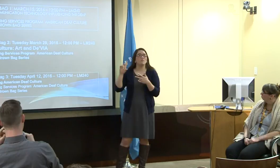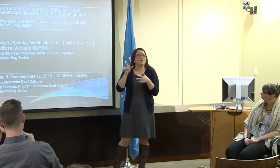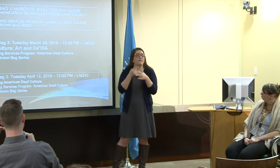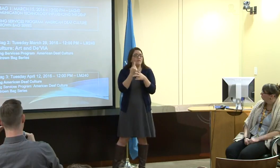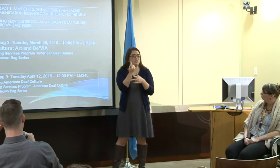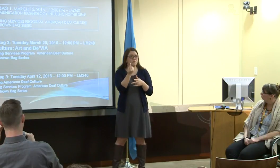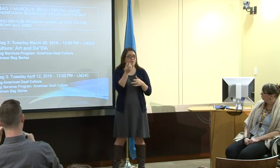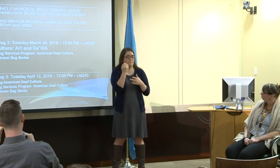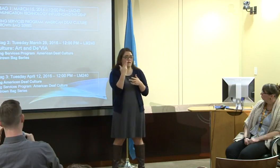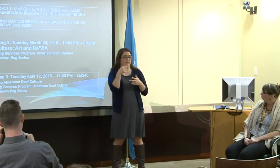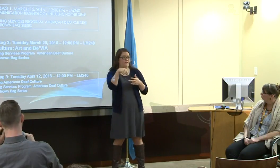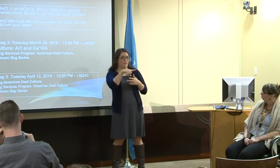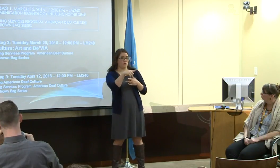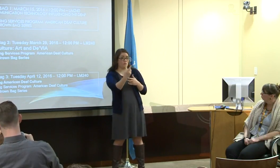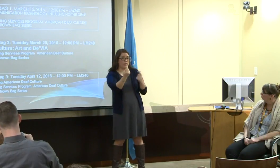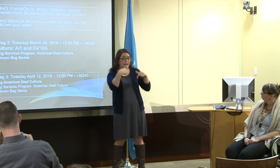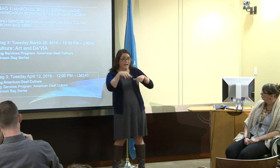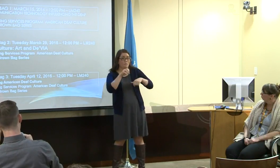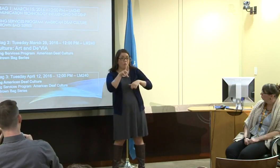and these were the three that I chose.